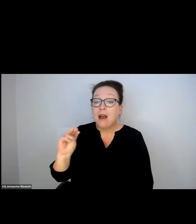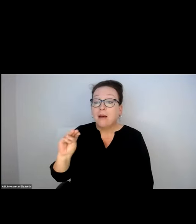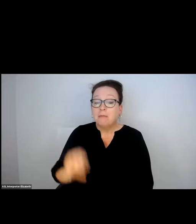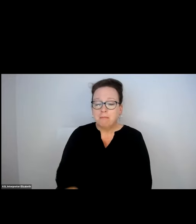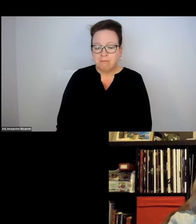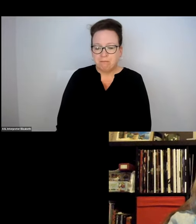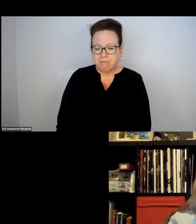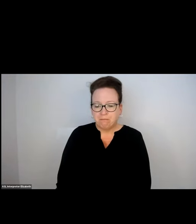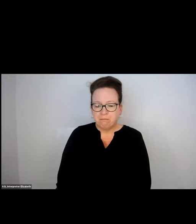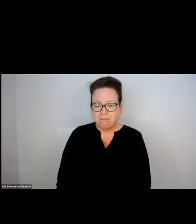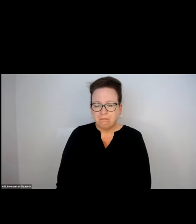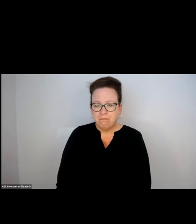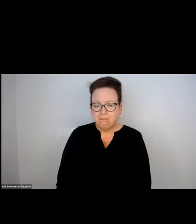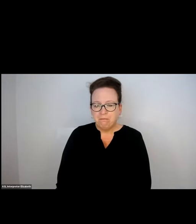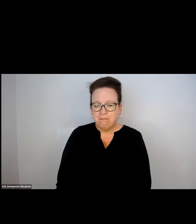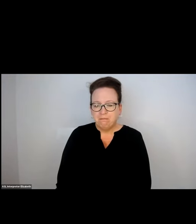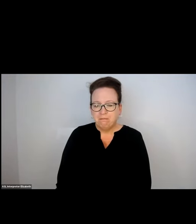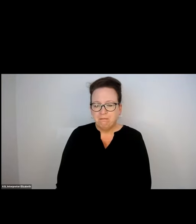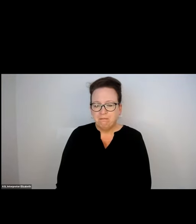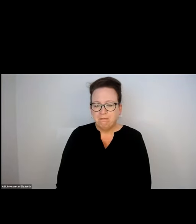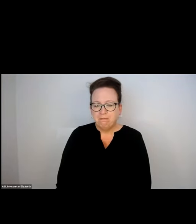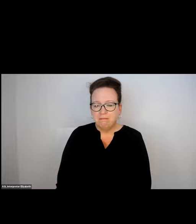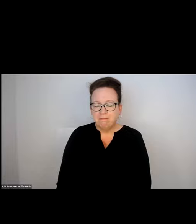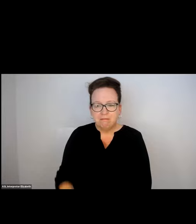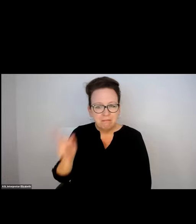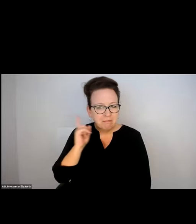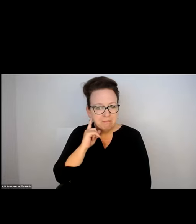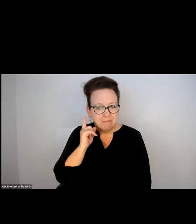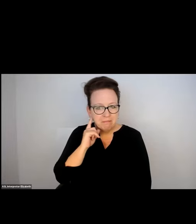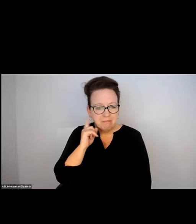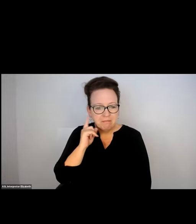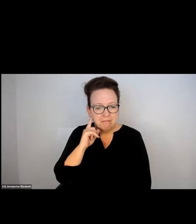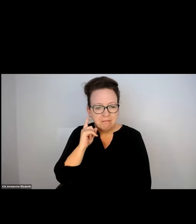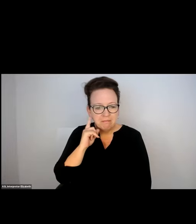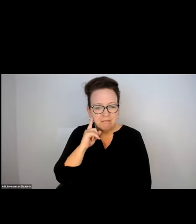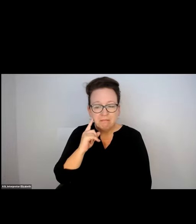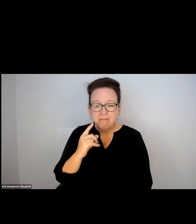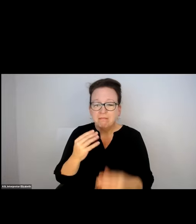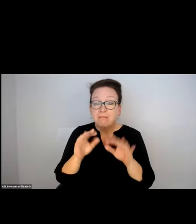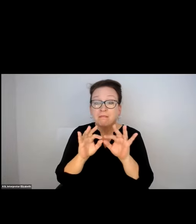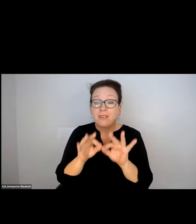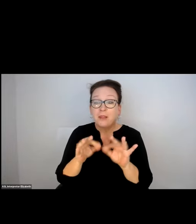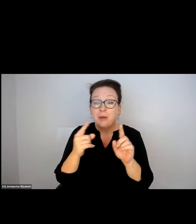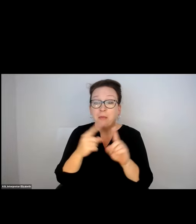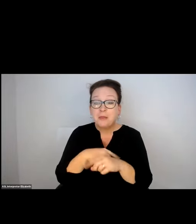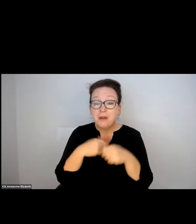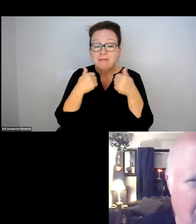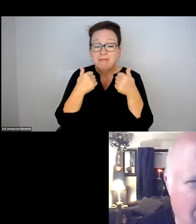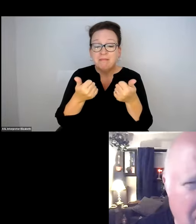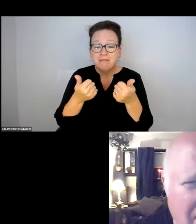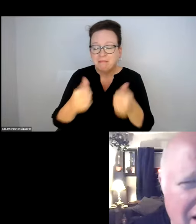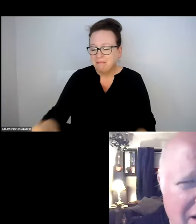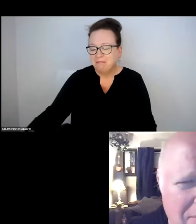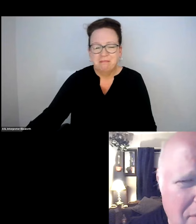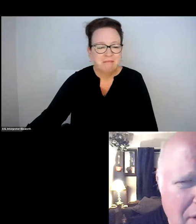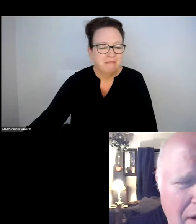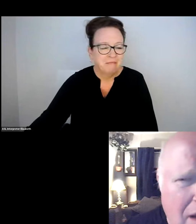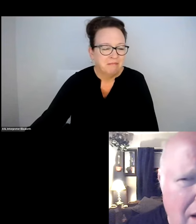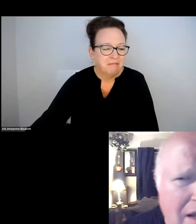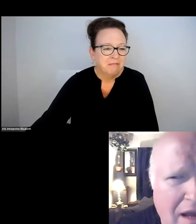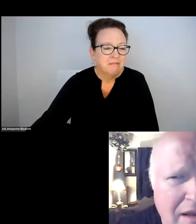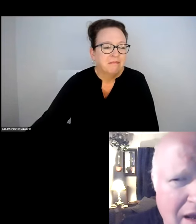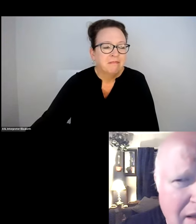I'M GOING TO MOVE ON TO TOM.